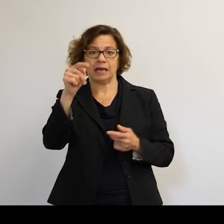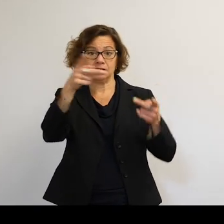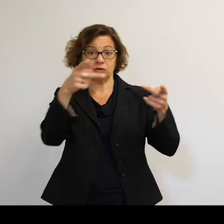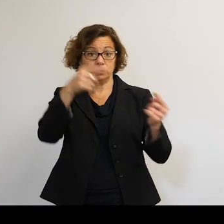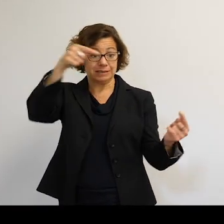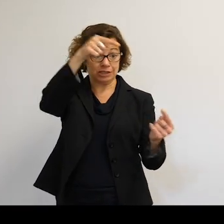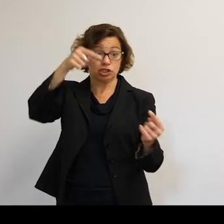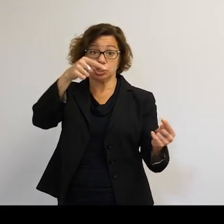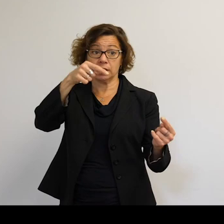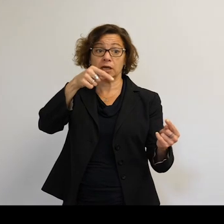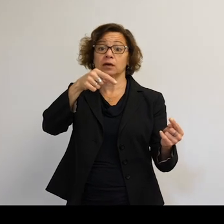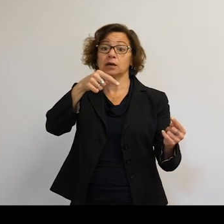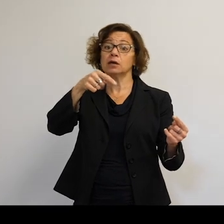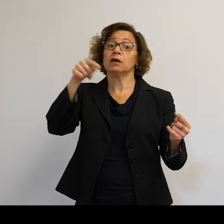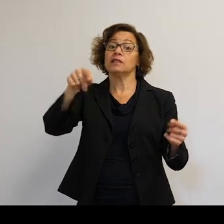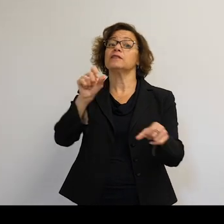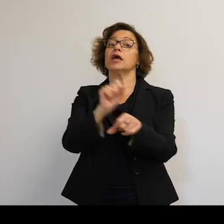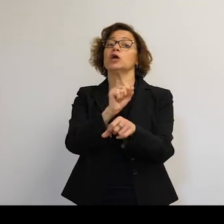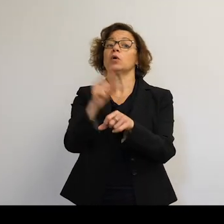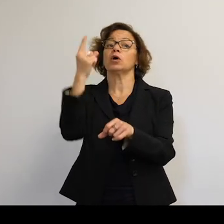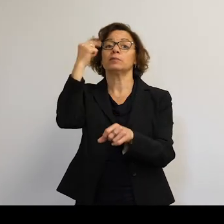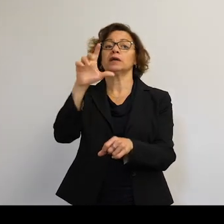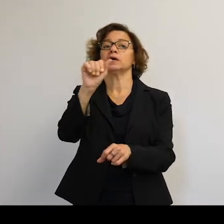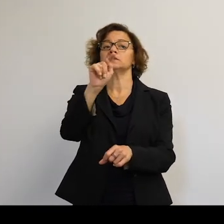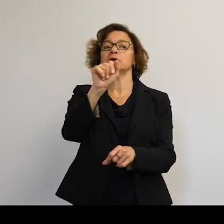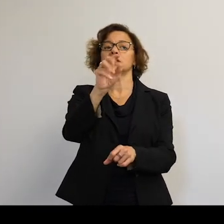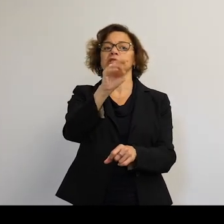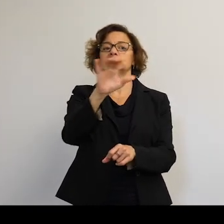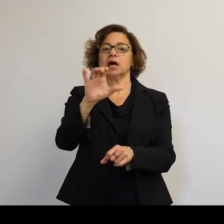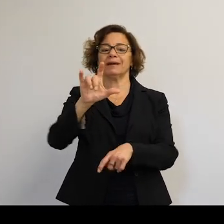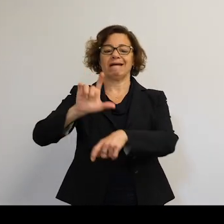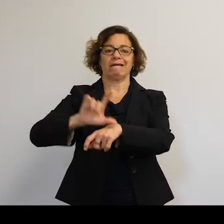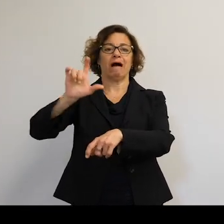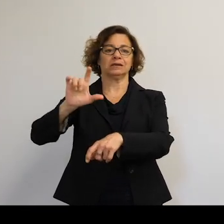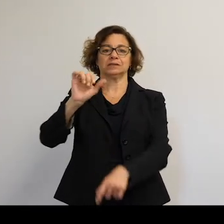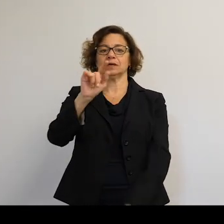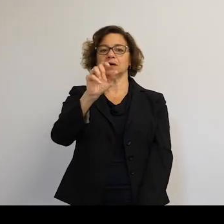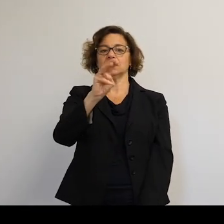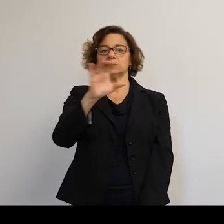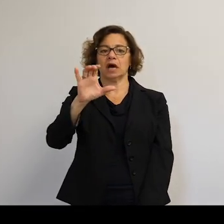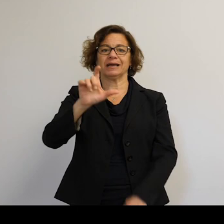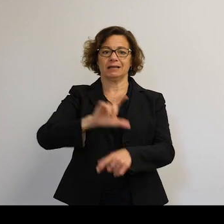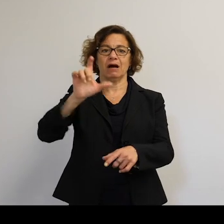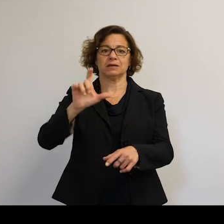But they all work because they have atomic clocks in them. So they give very precise timing signals-- are independent.